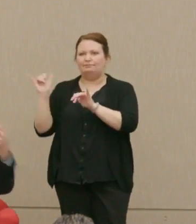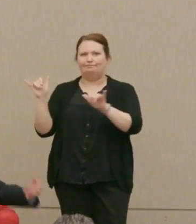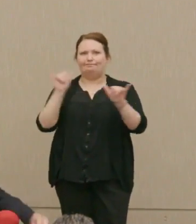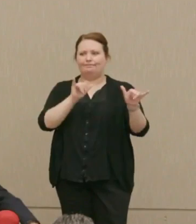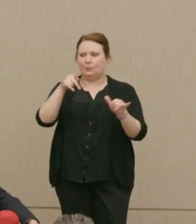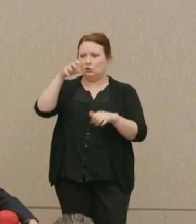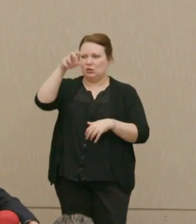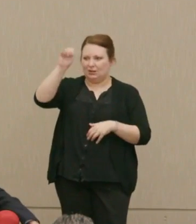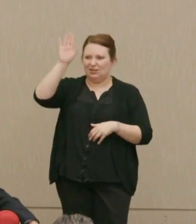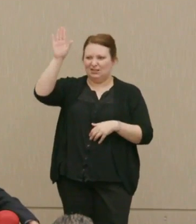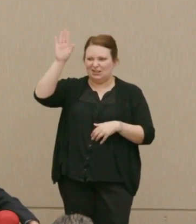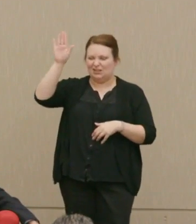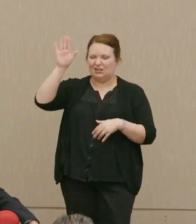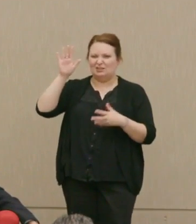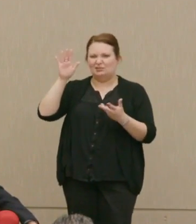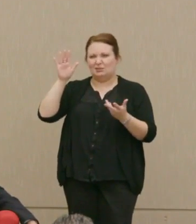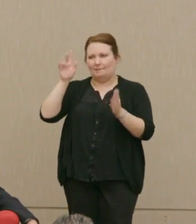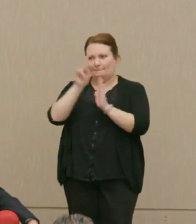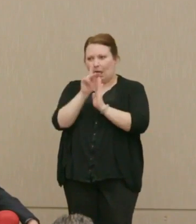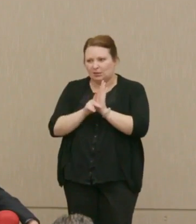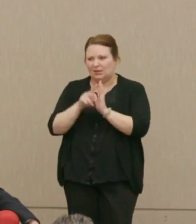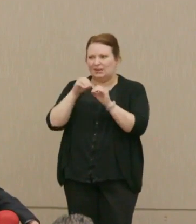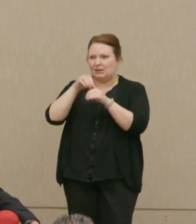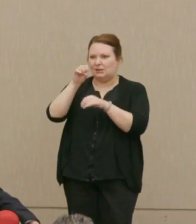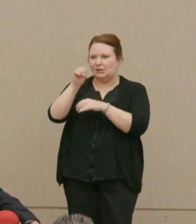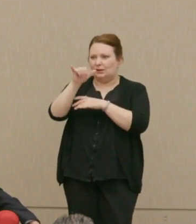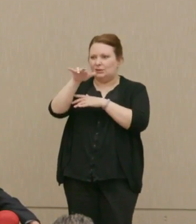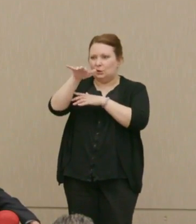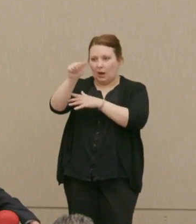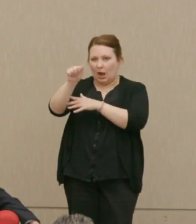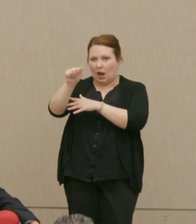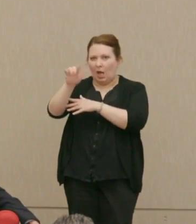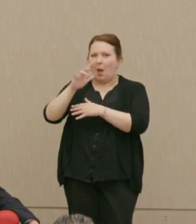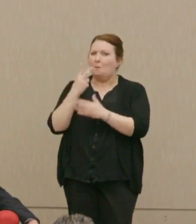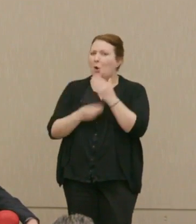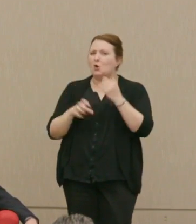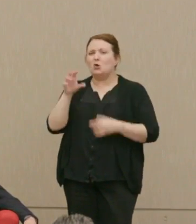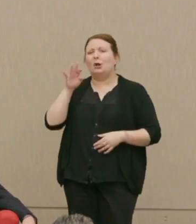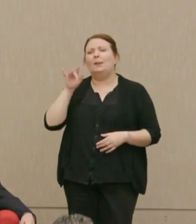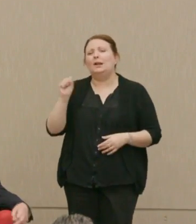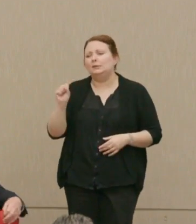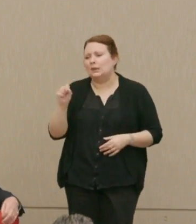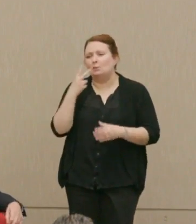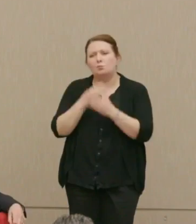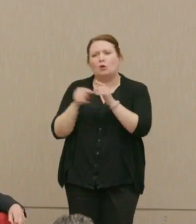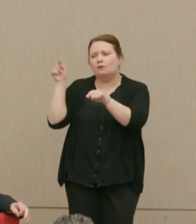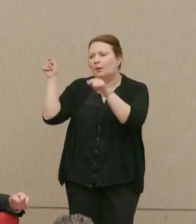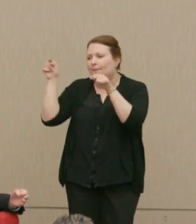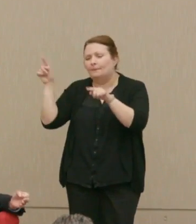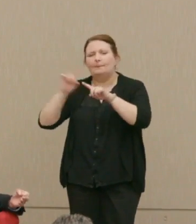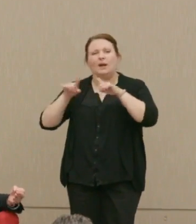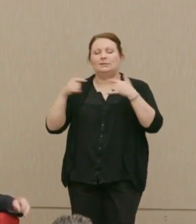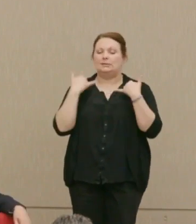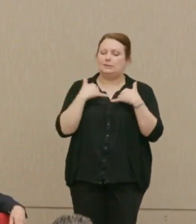Putin's barrel bonds in Syria, both criminal on both sides, but never the less, the question